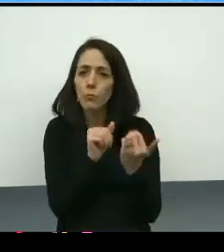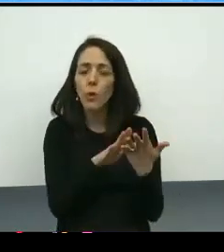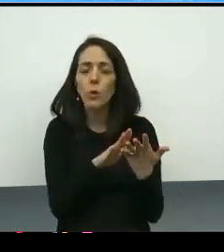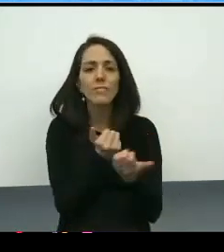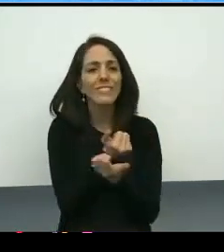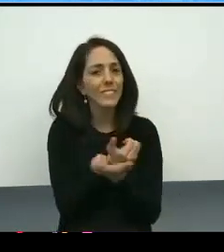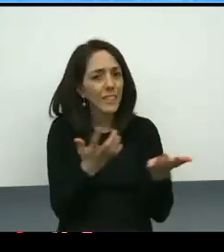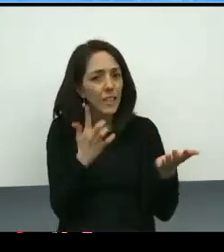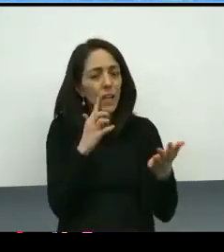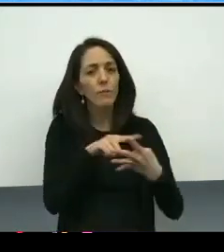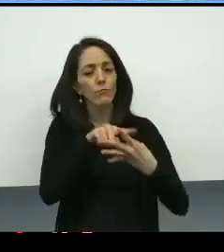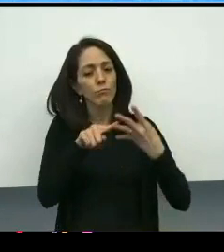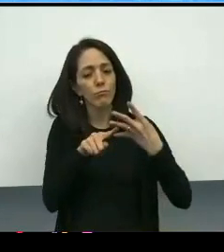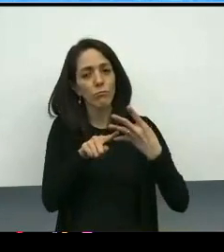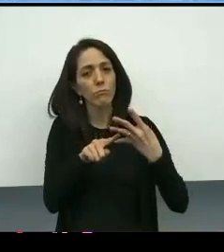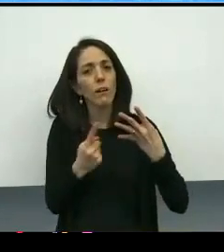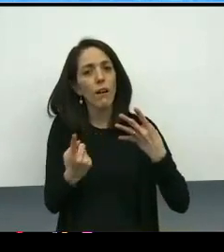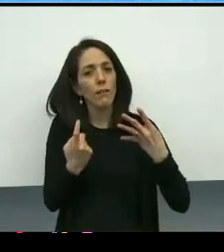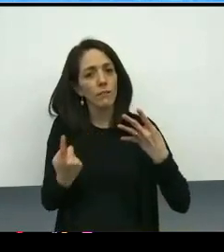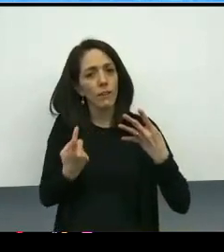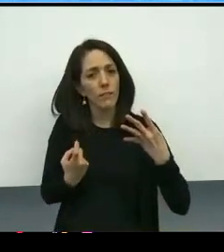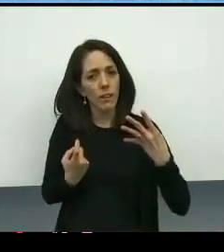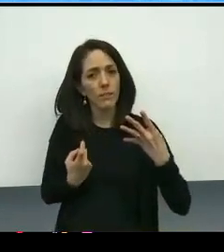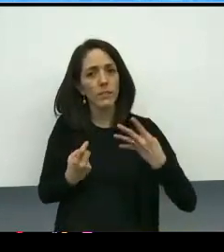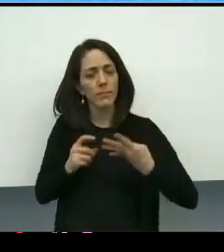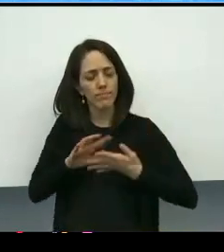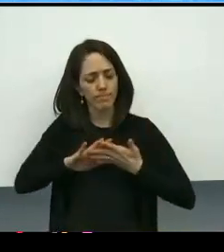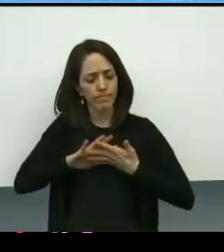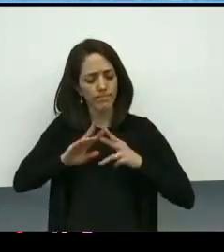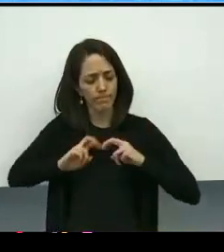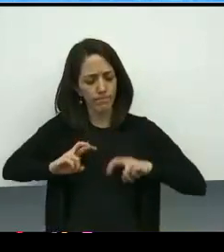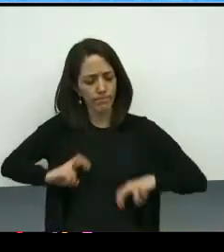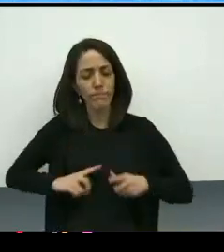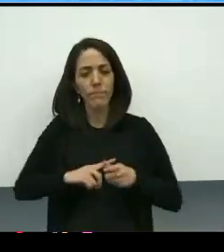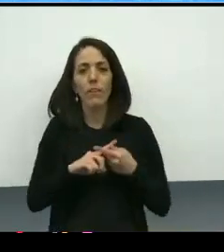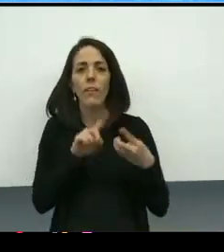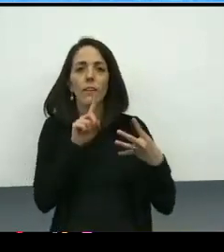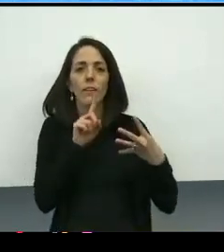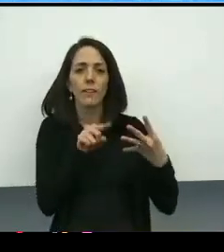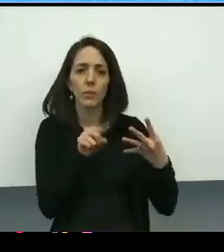And these, as I said, these will be part of each and every work plan coming forward